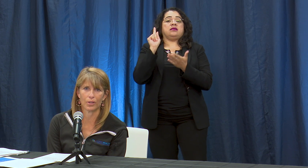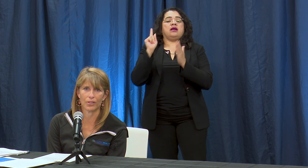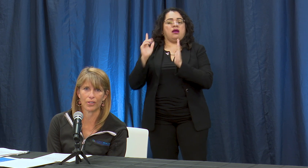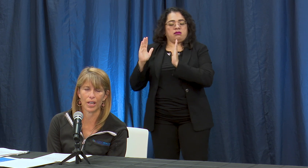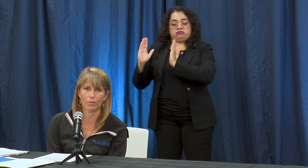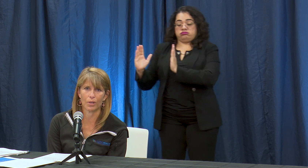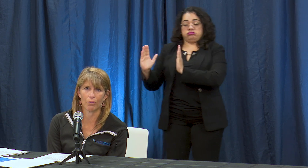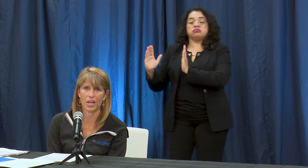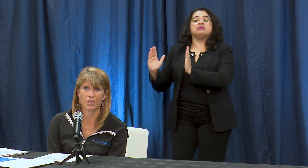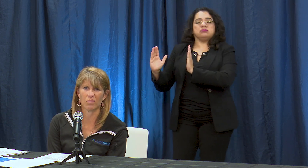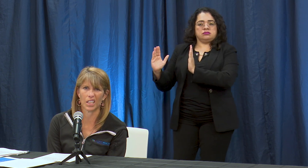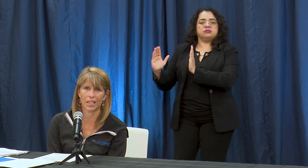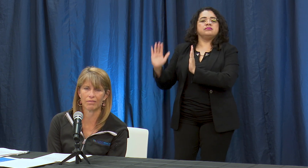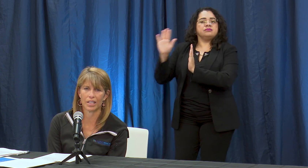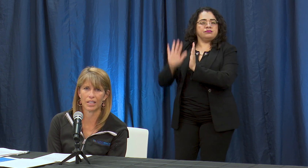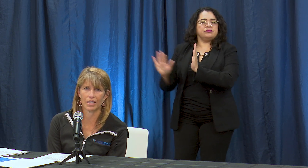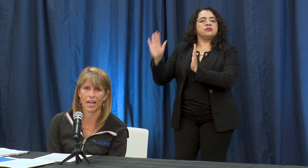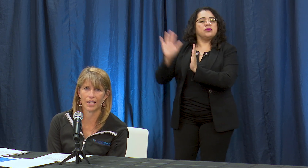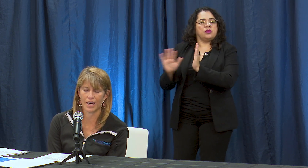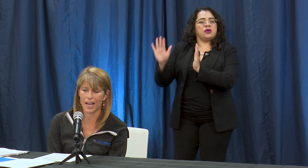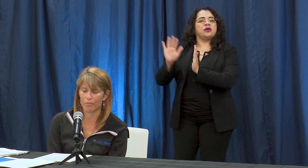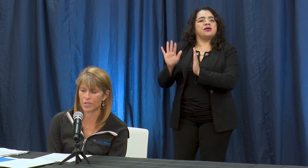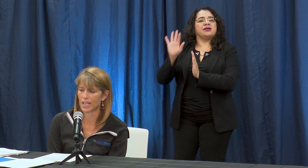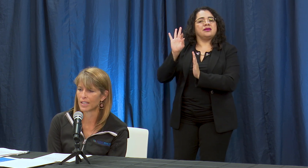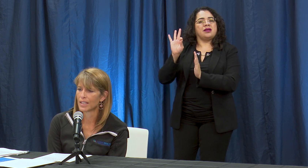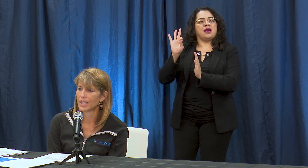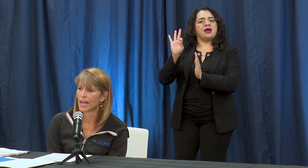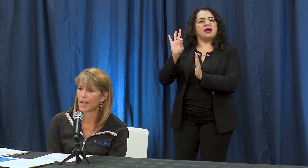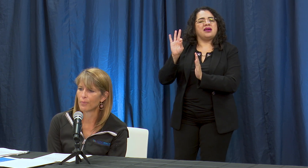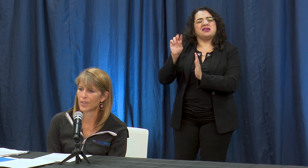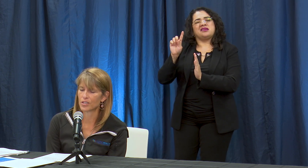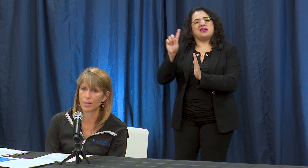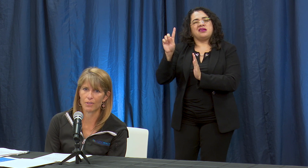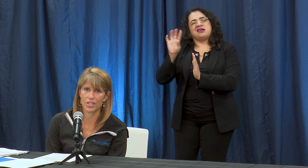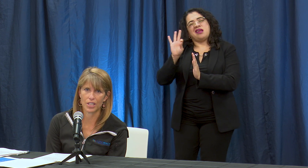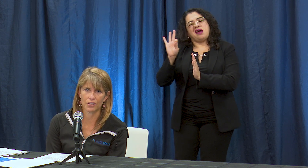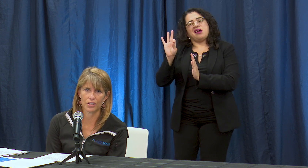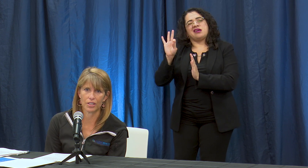was approximately 9 - 9.5%. In terms of our skilled nursing